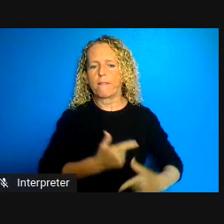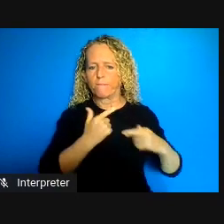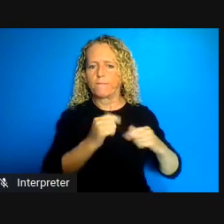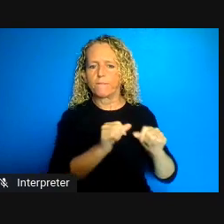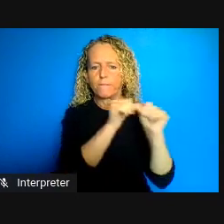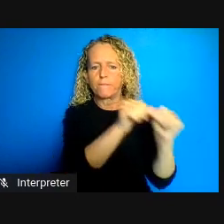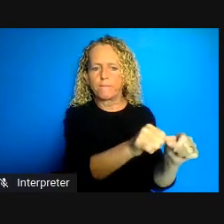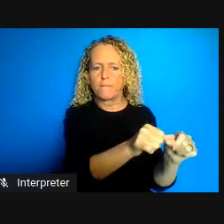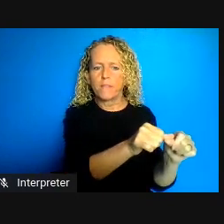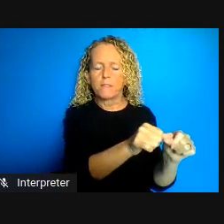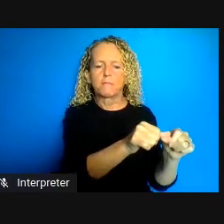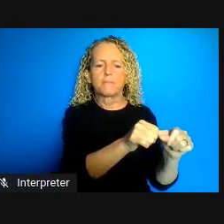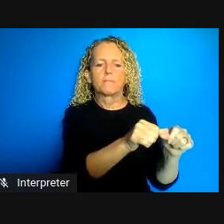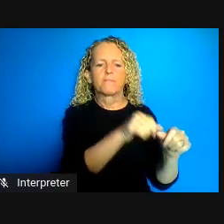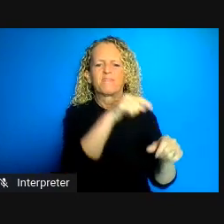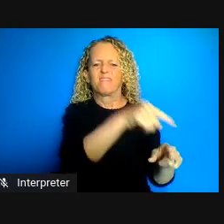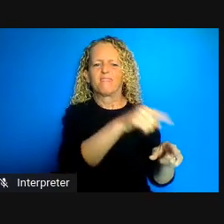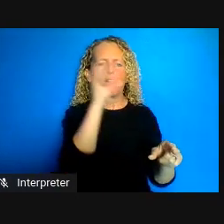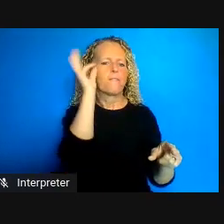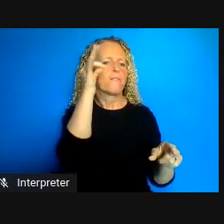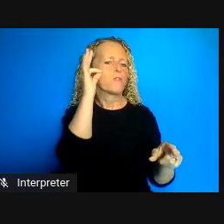are administered by the federal government through an agency called